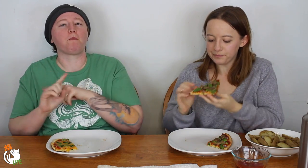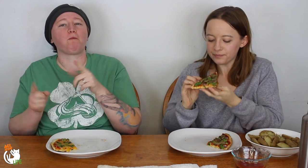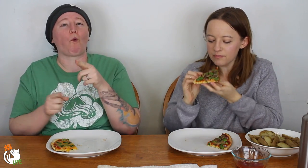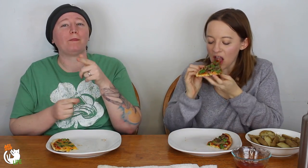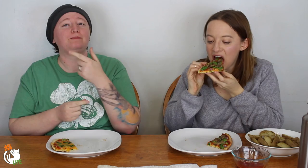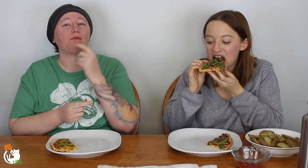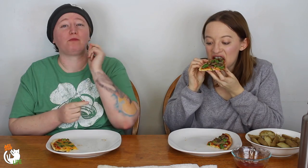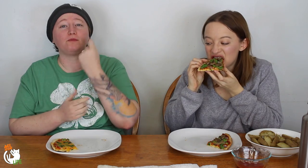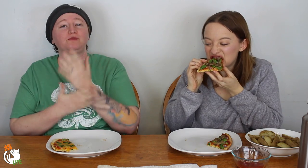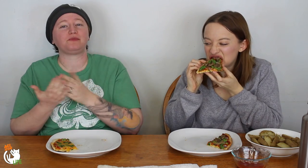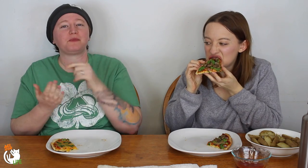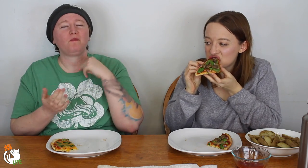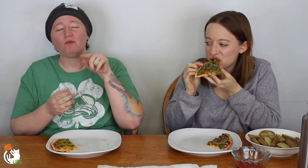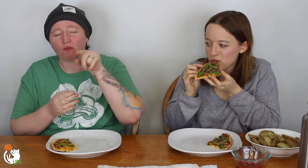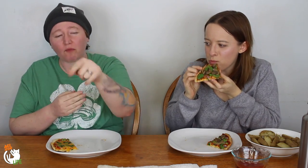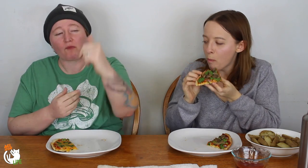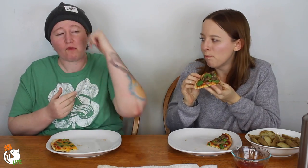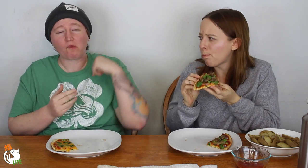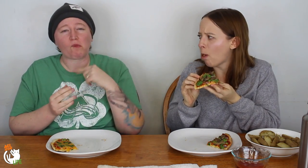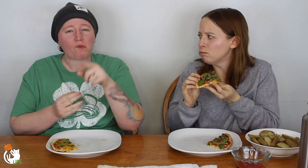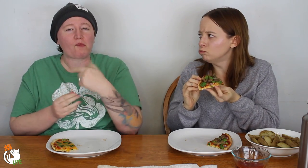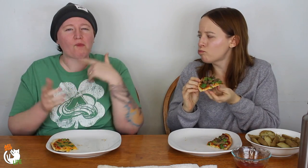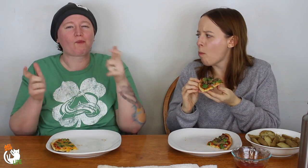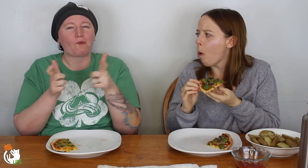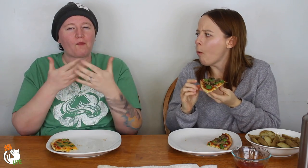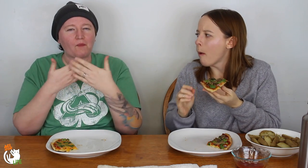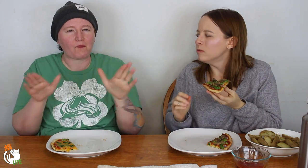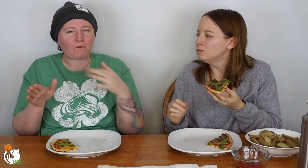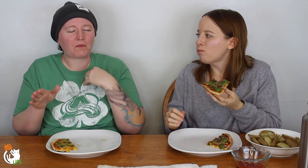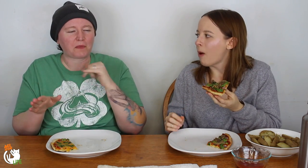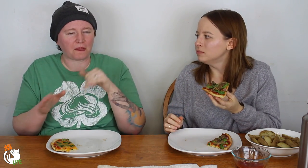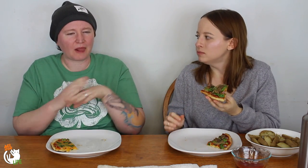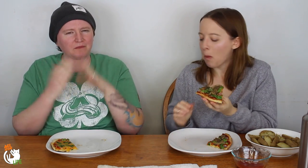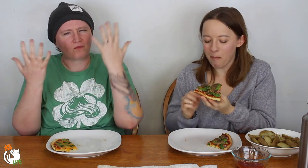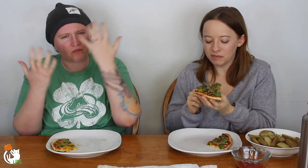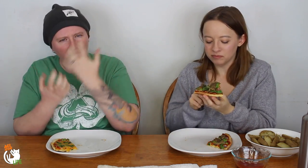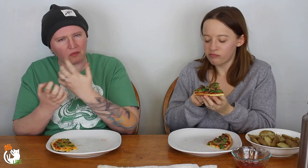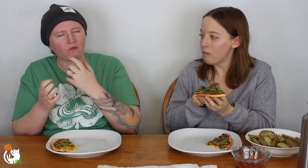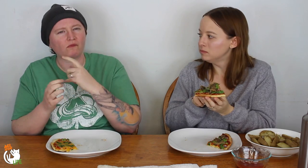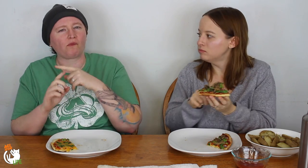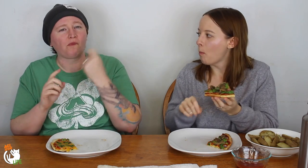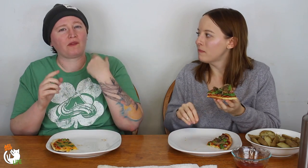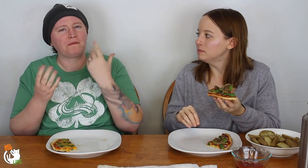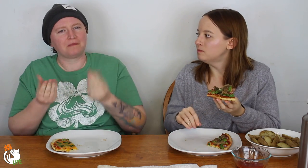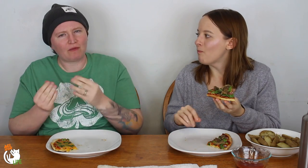but the coolest part was if you go all the way in the back, they had a little room. You went in an it was really dark.